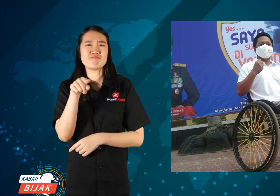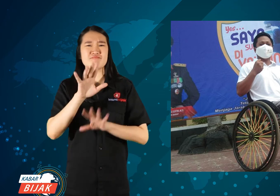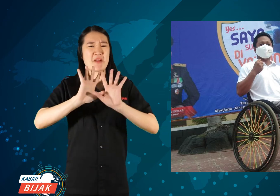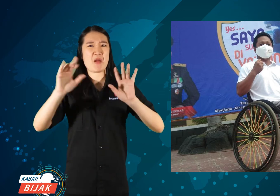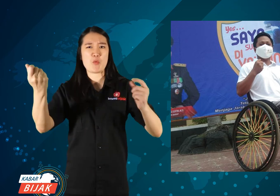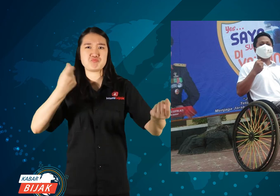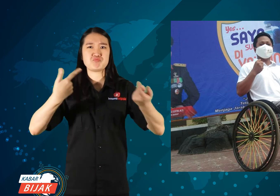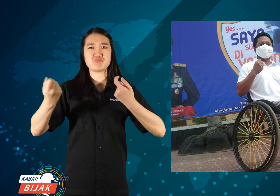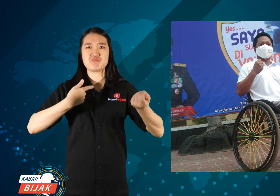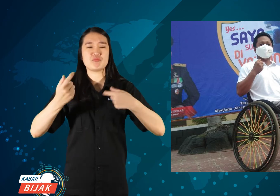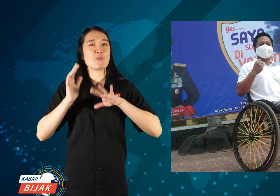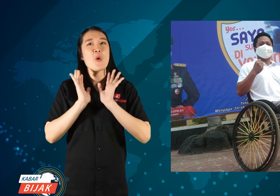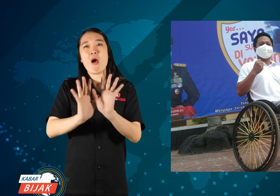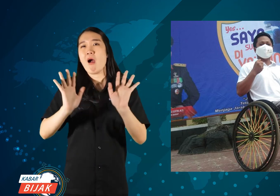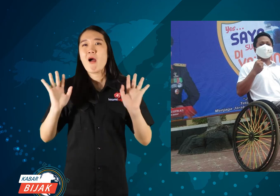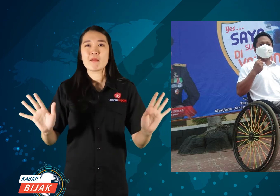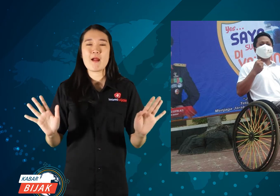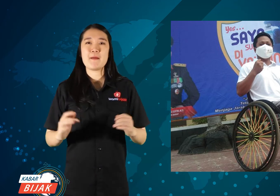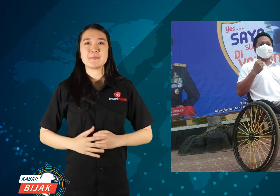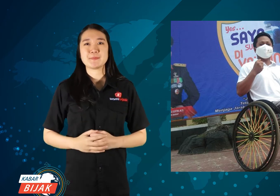Quite a lot of messages.